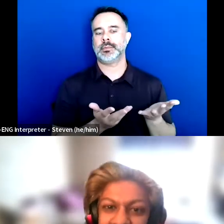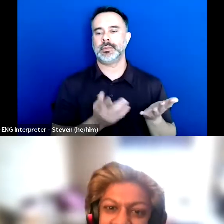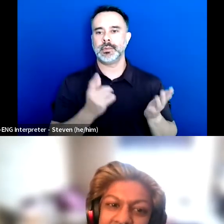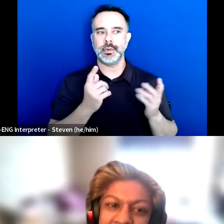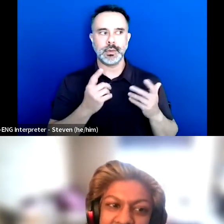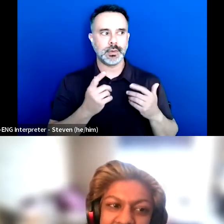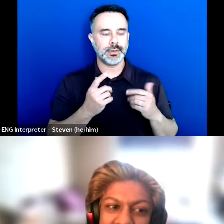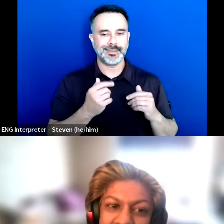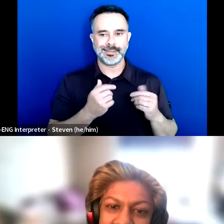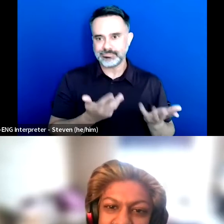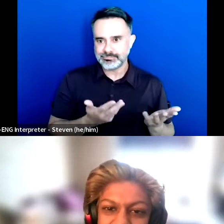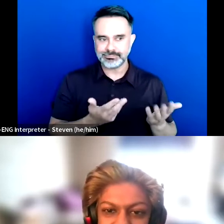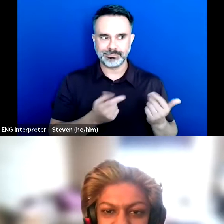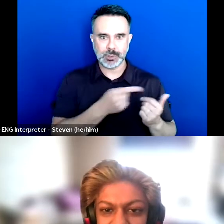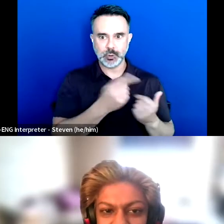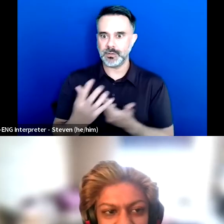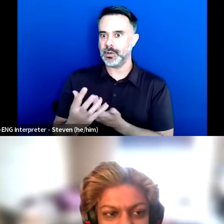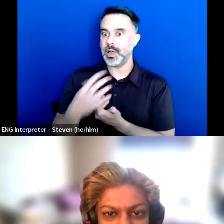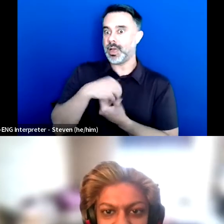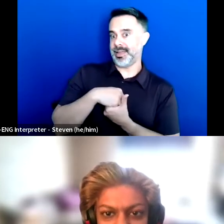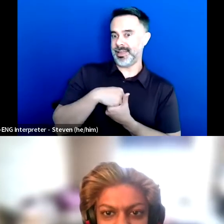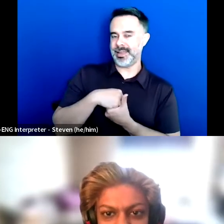of these things that you're learning and then put it back out into the world